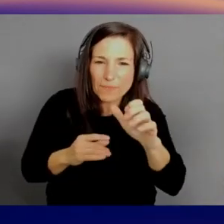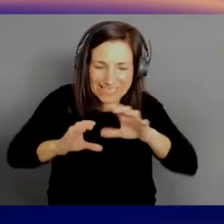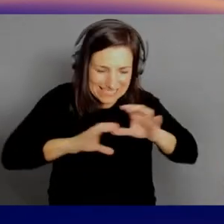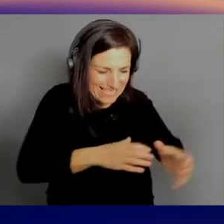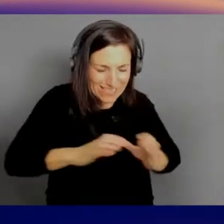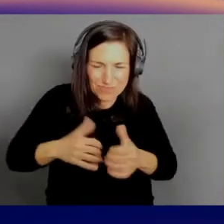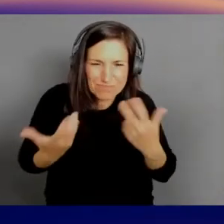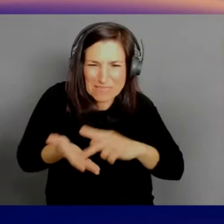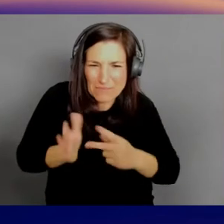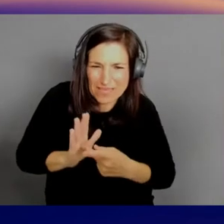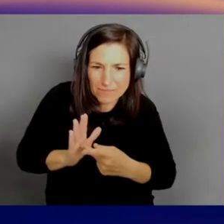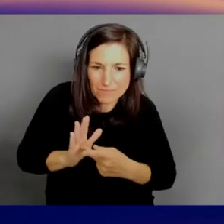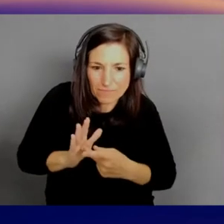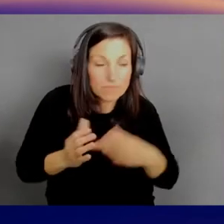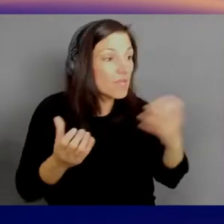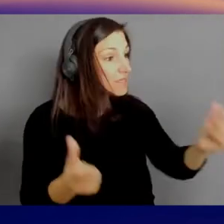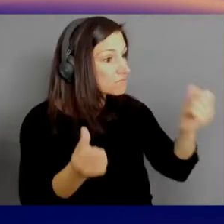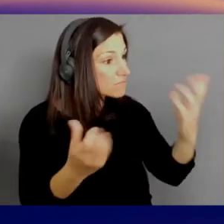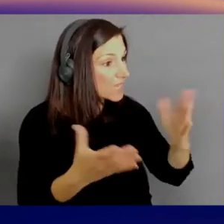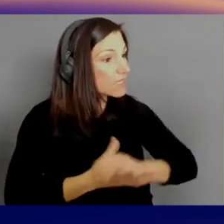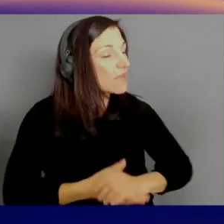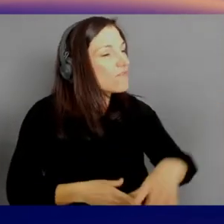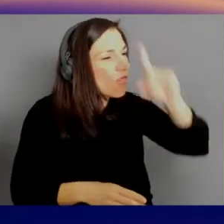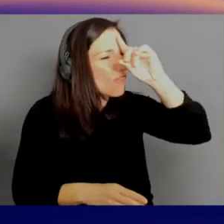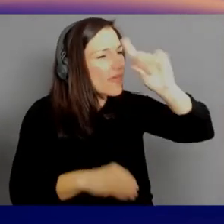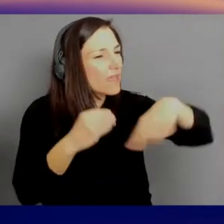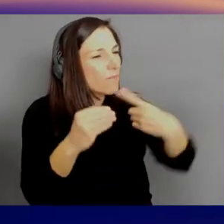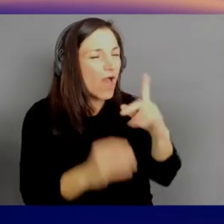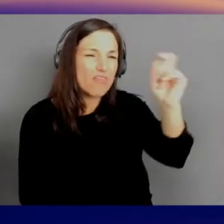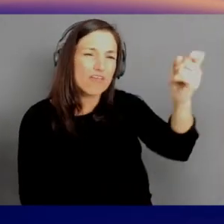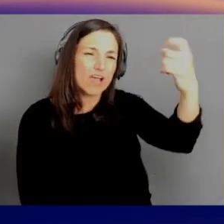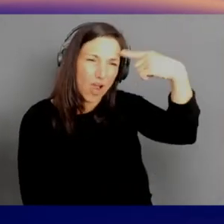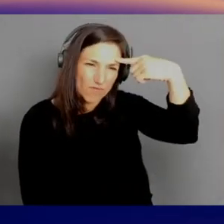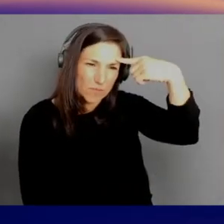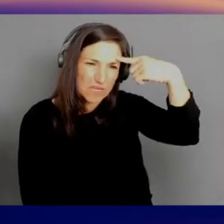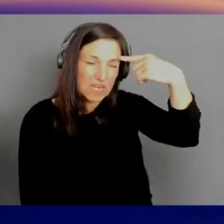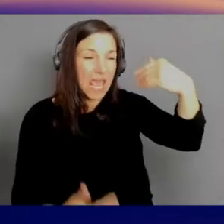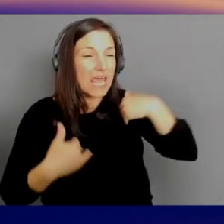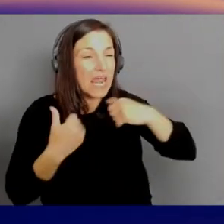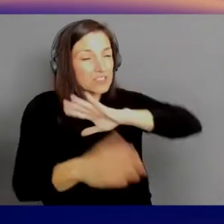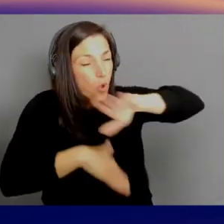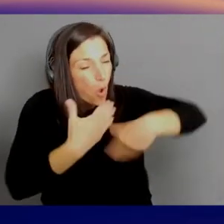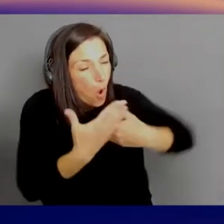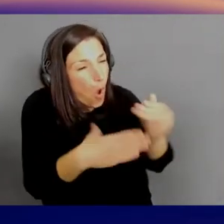it actually has every single industry in it. Every vertical market is in,